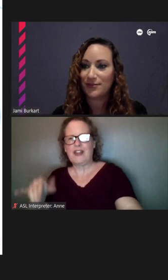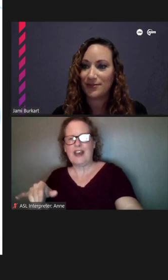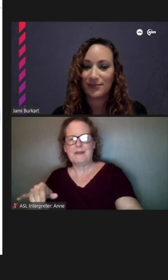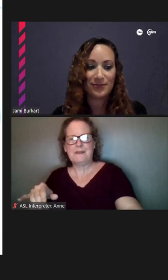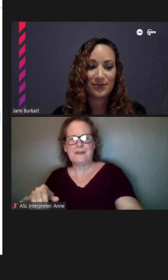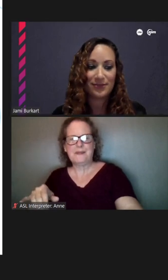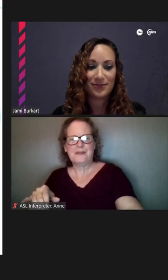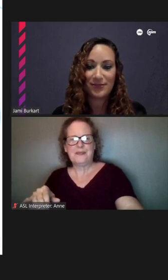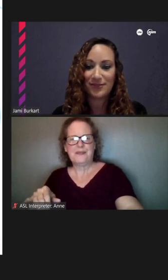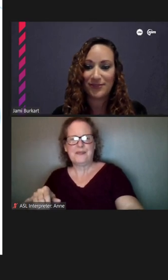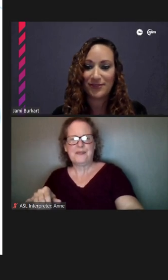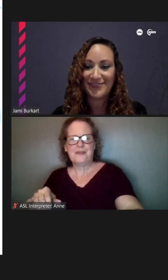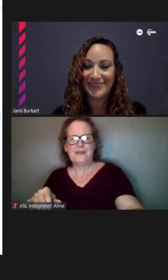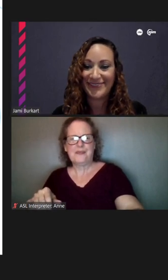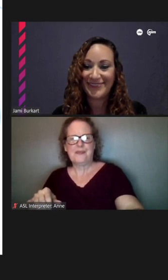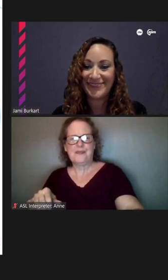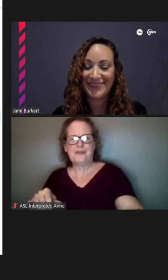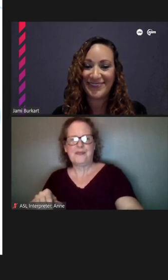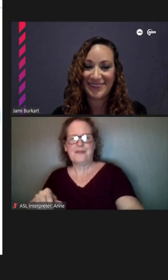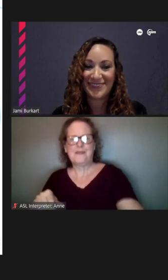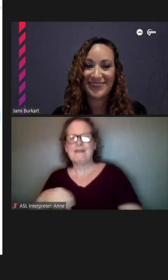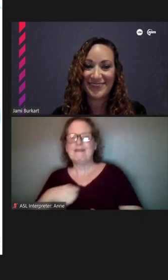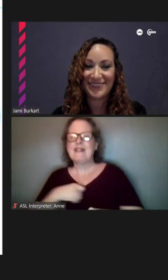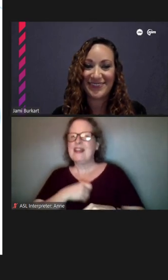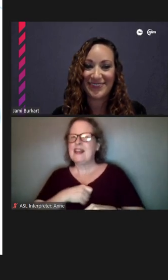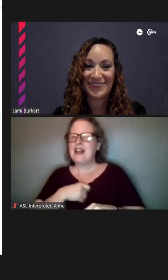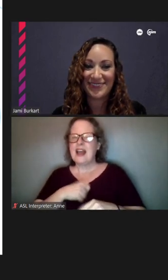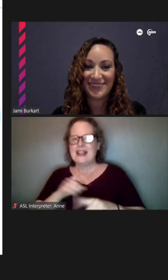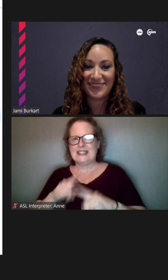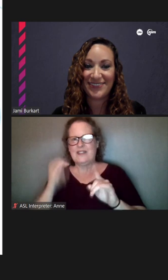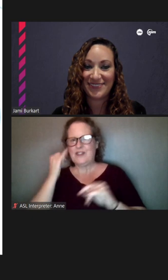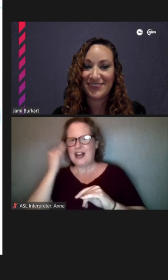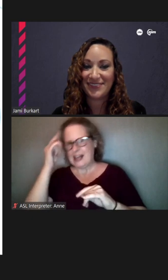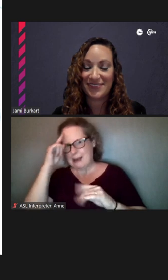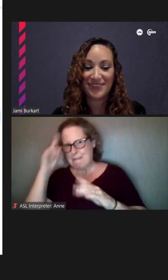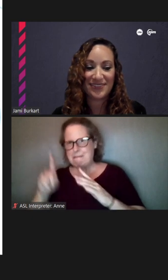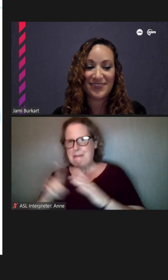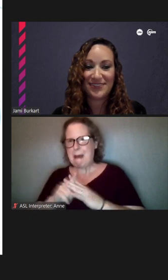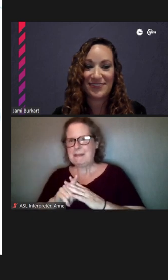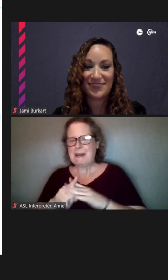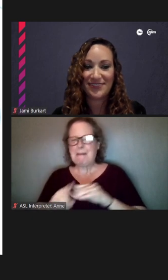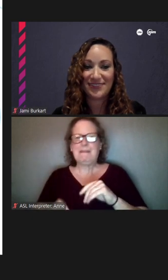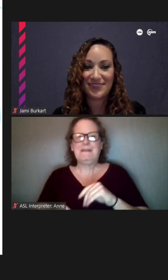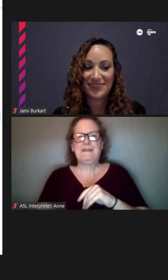Sorry, as I was sitting here I just had a totally different idea that would work, not only for Argyle,